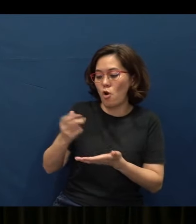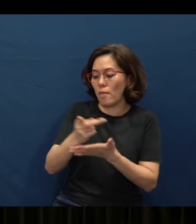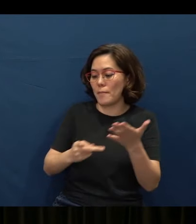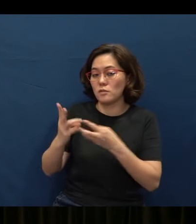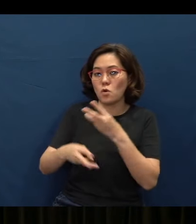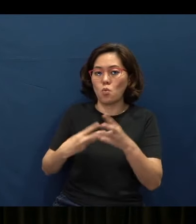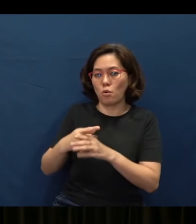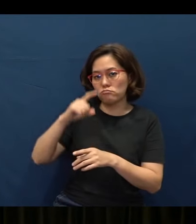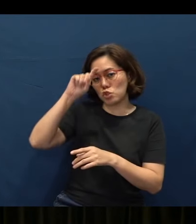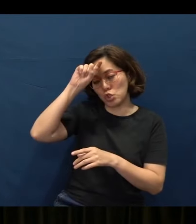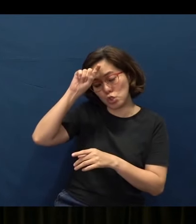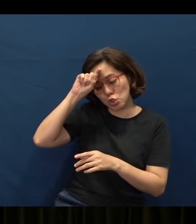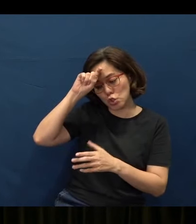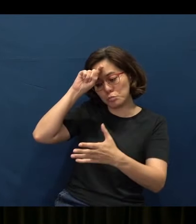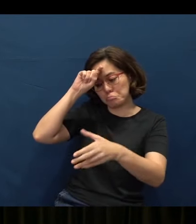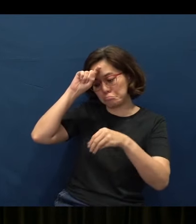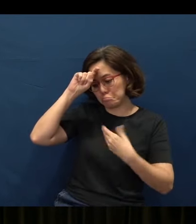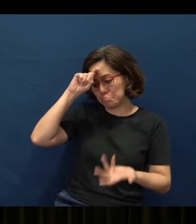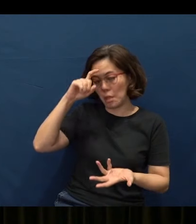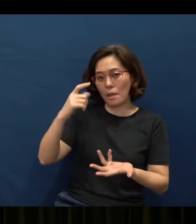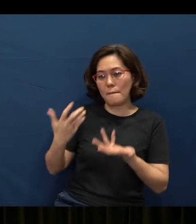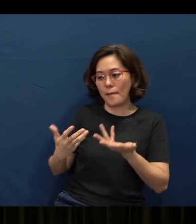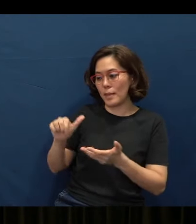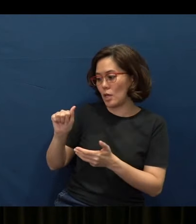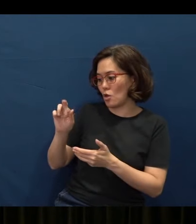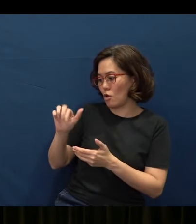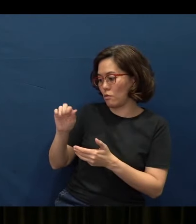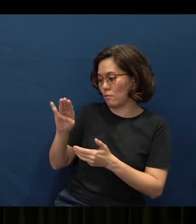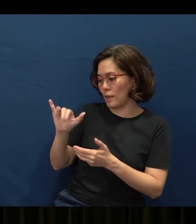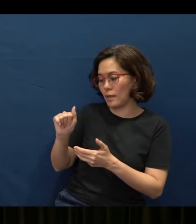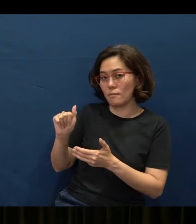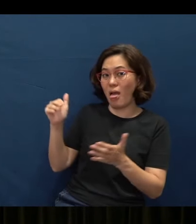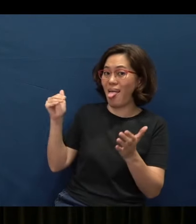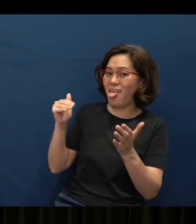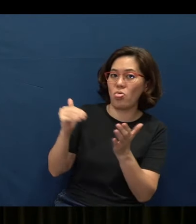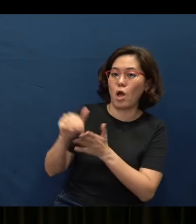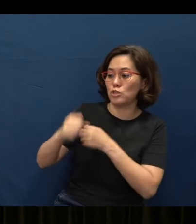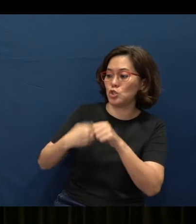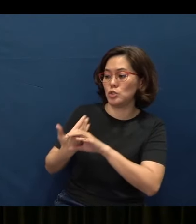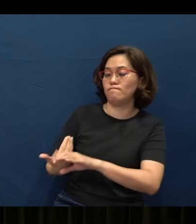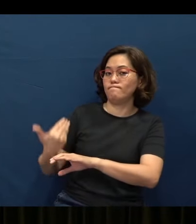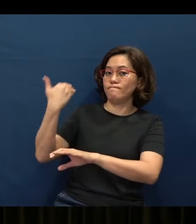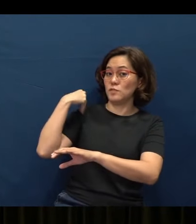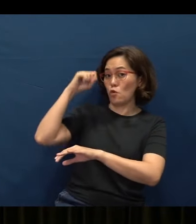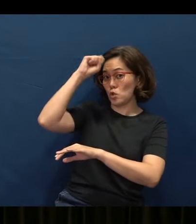from Egypt, okay, probably from Arabia, thousand years even before Solomon's time.